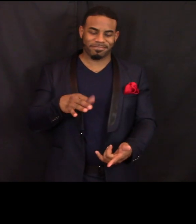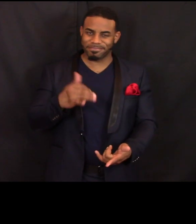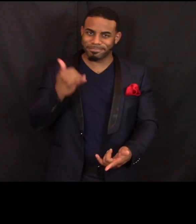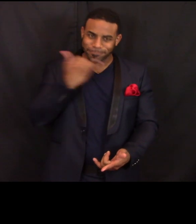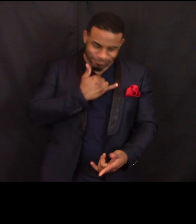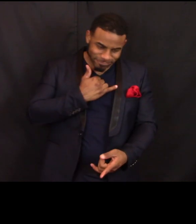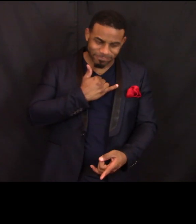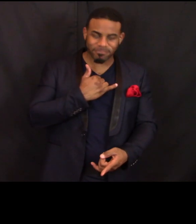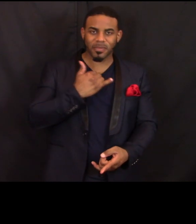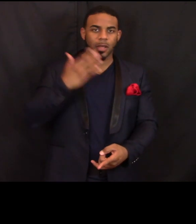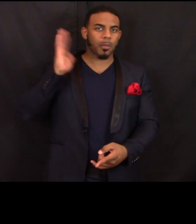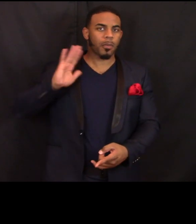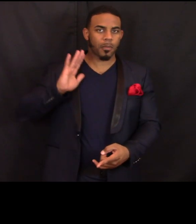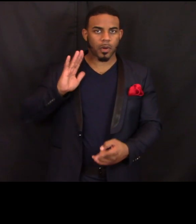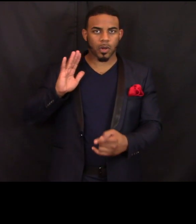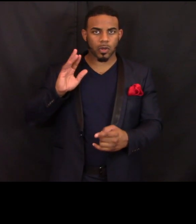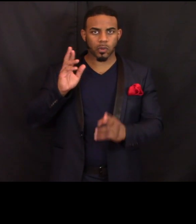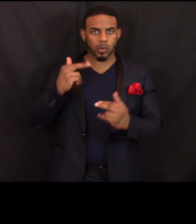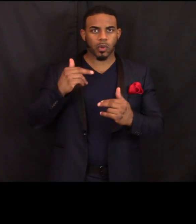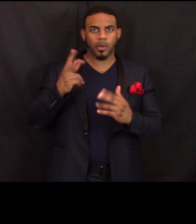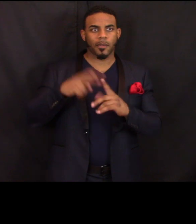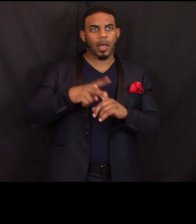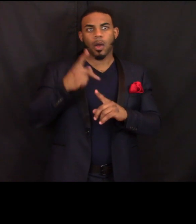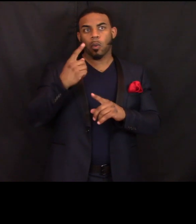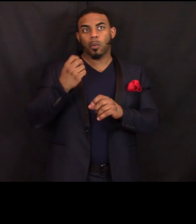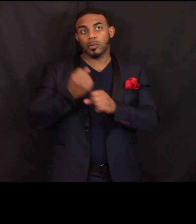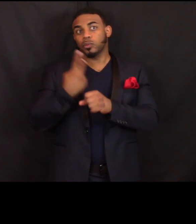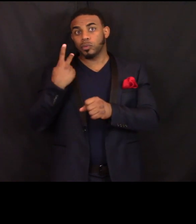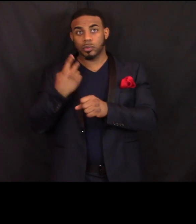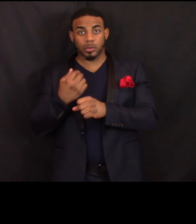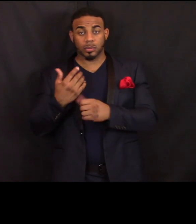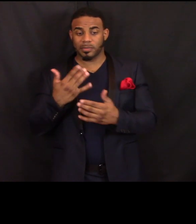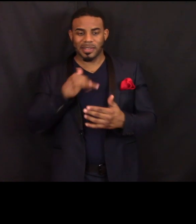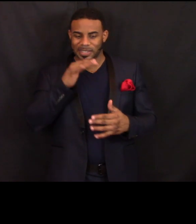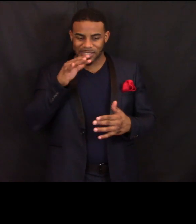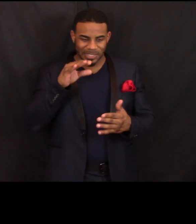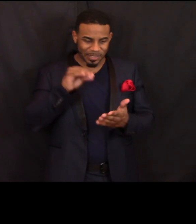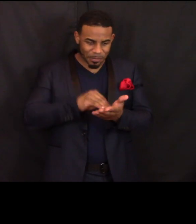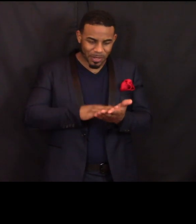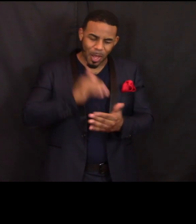or maybe you didn't claim all the credits or deductions that you should have,